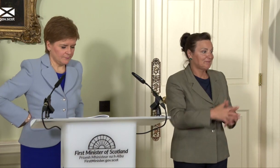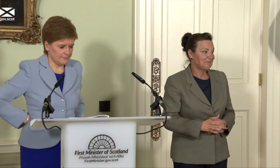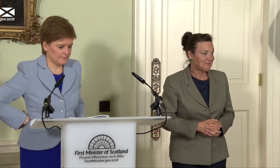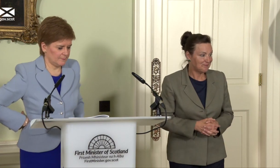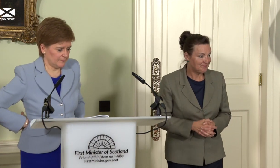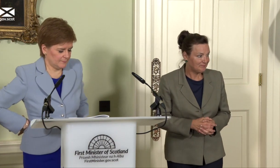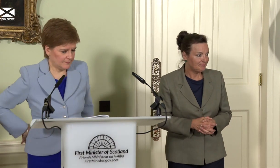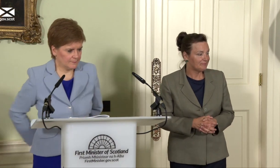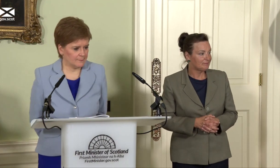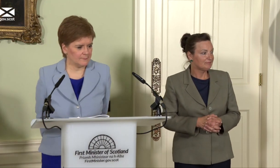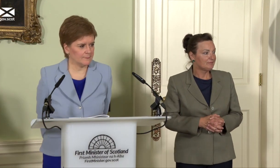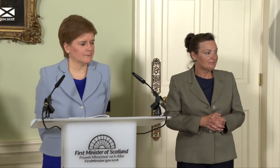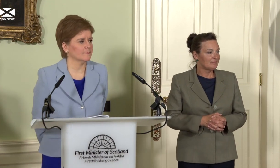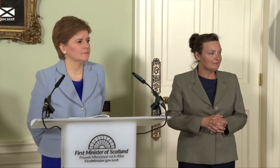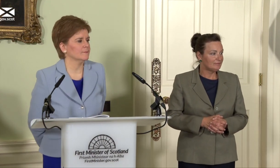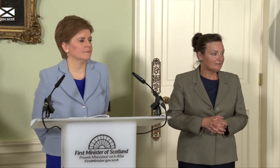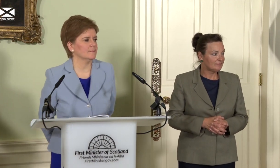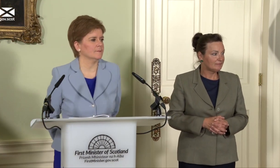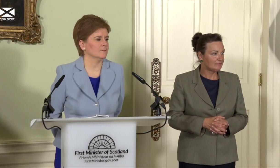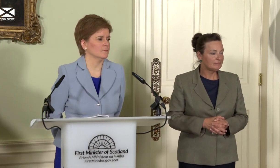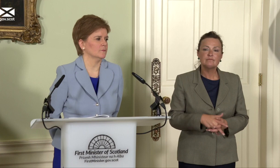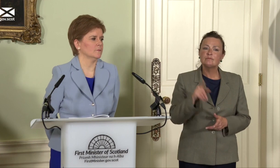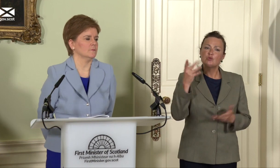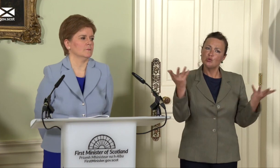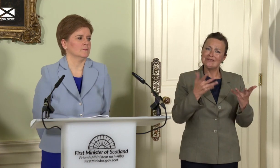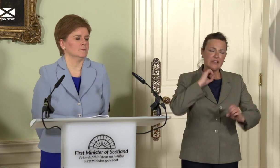Thank you, First Minister. You've described today as a starting point for the independence campaign;